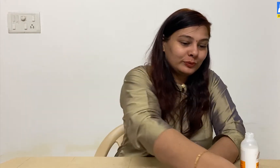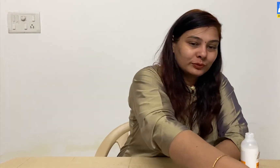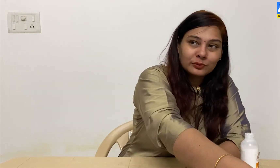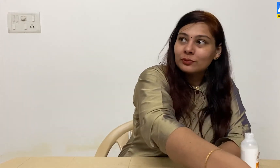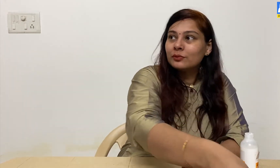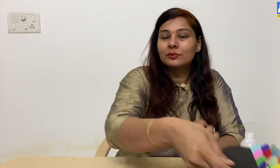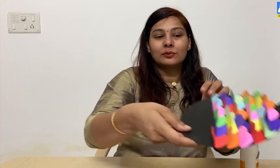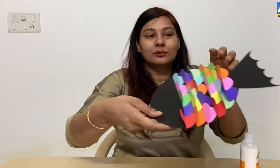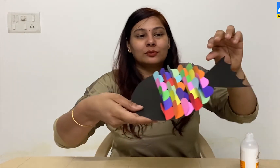Let me show you.